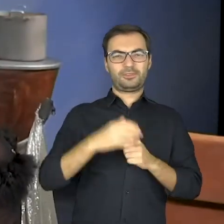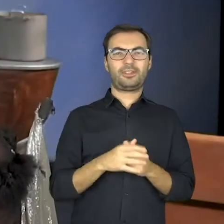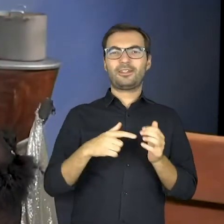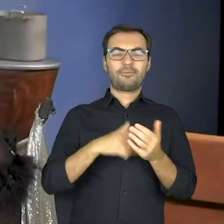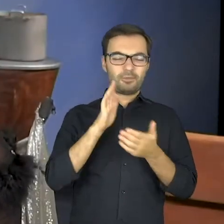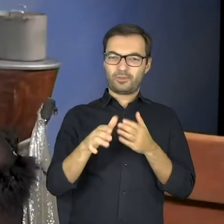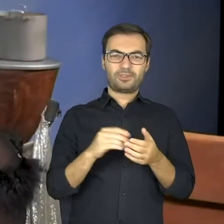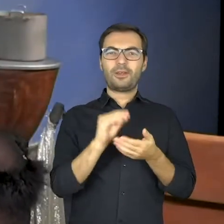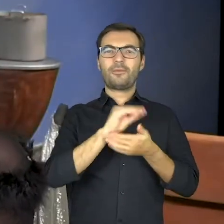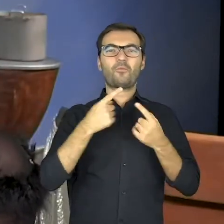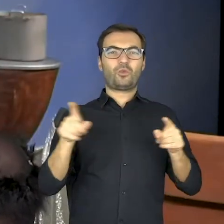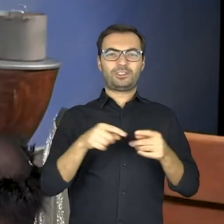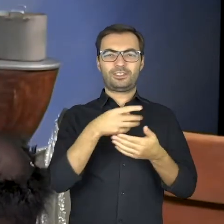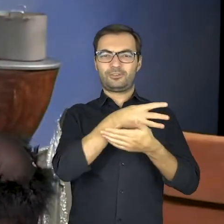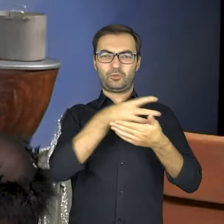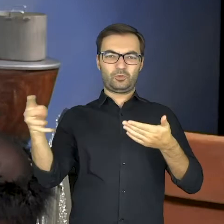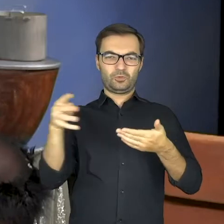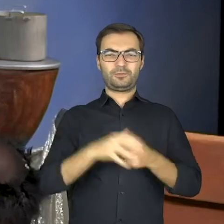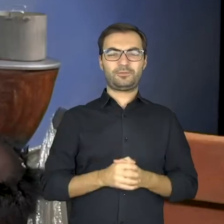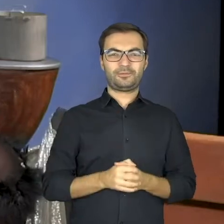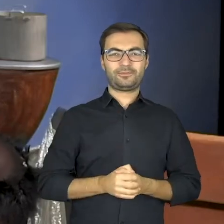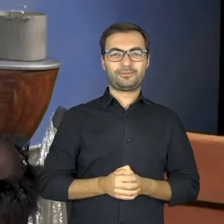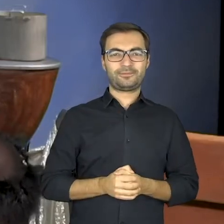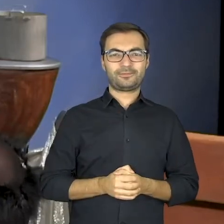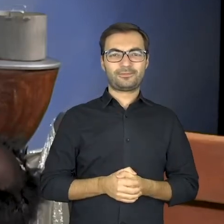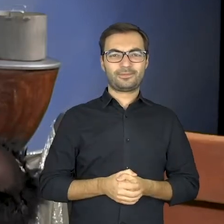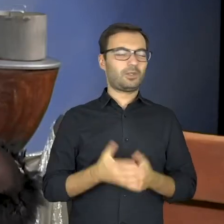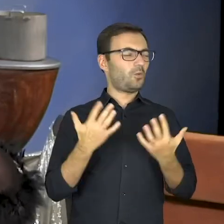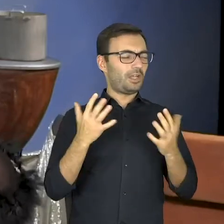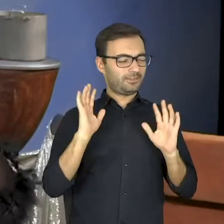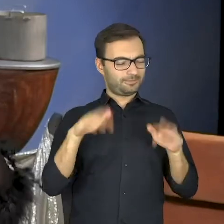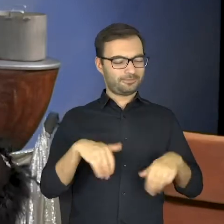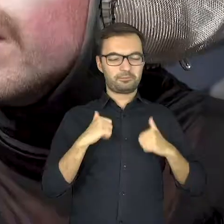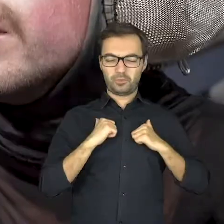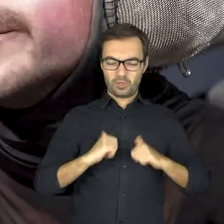and this is just a musical notation. It’s quite simple.